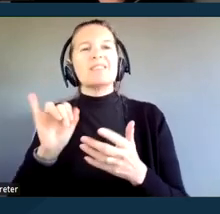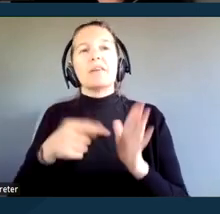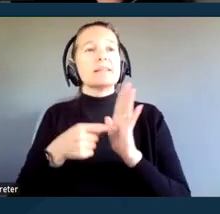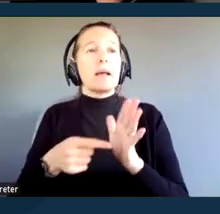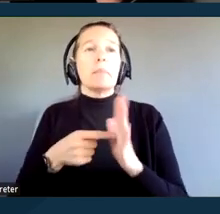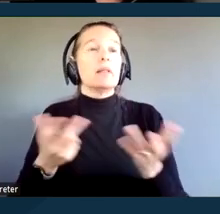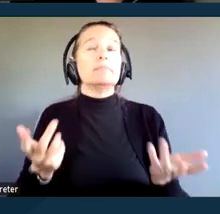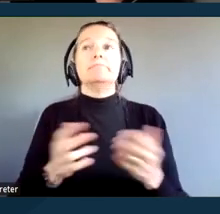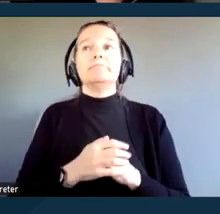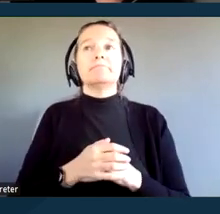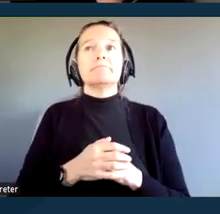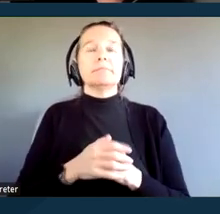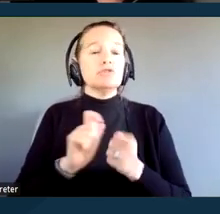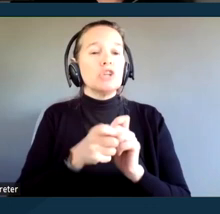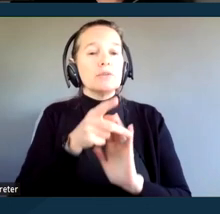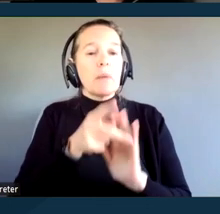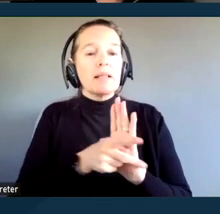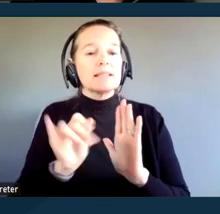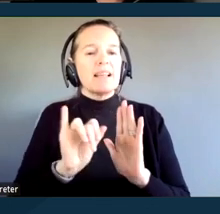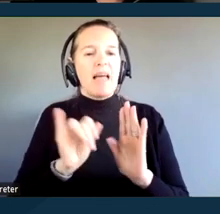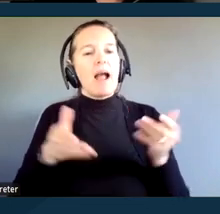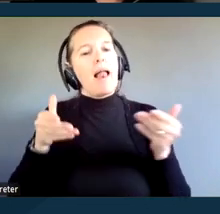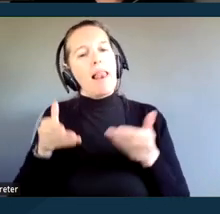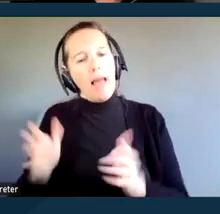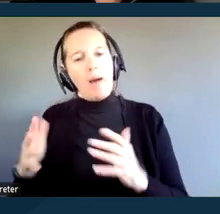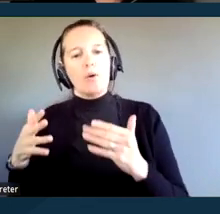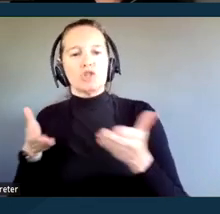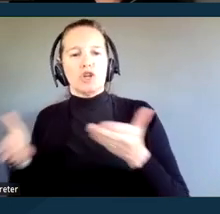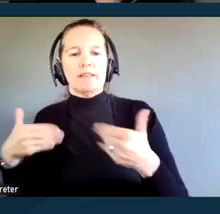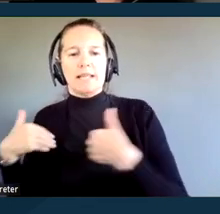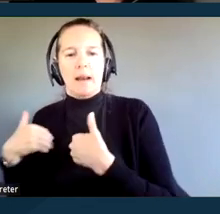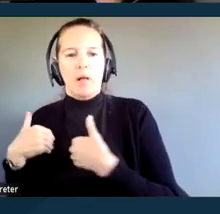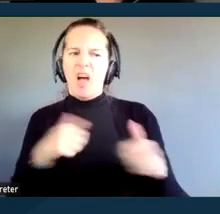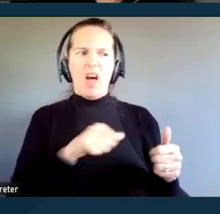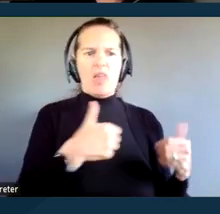might be allowing someone with a service animal to enter the courthouse or the courtroom.